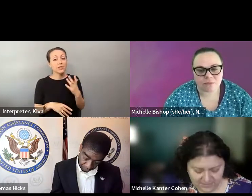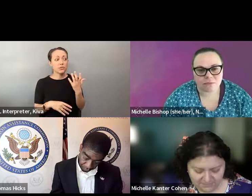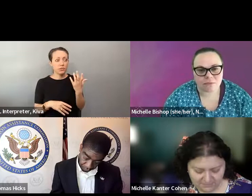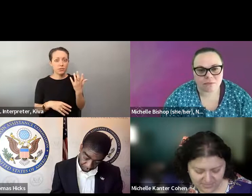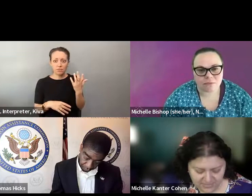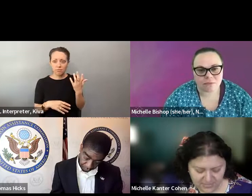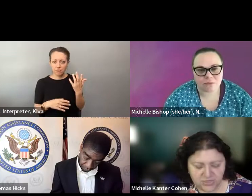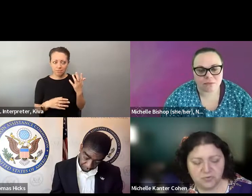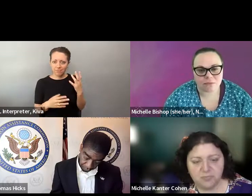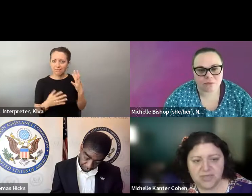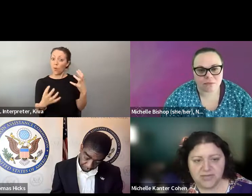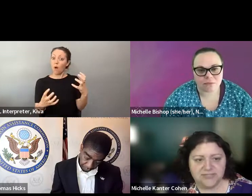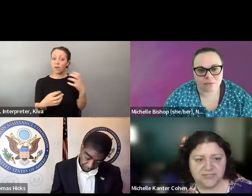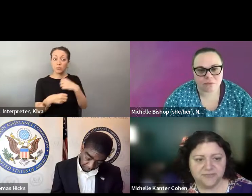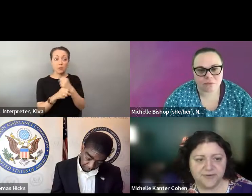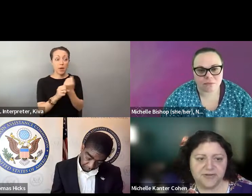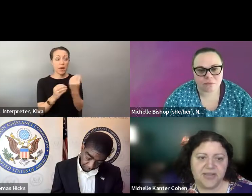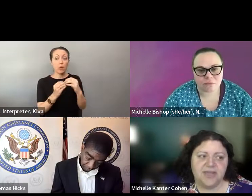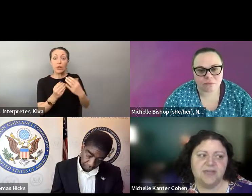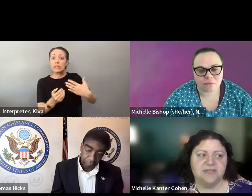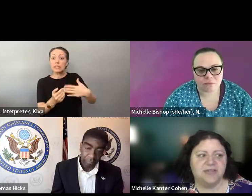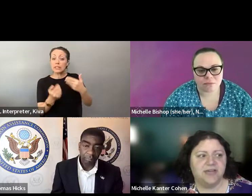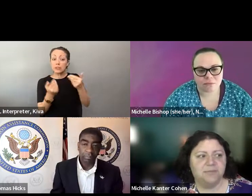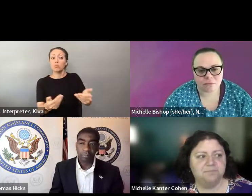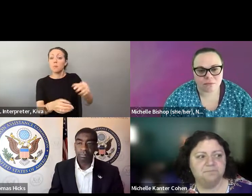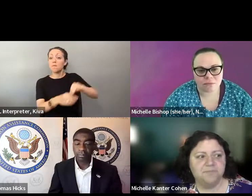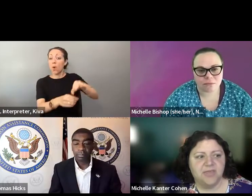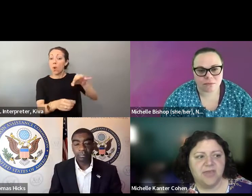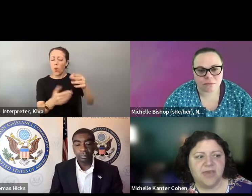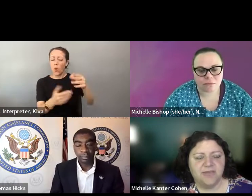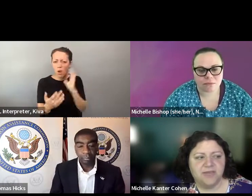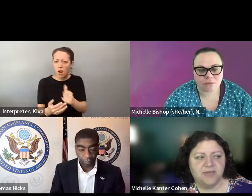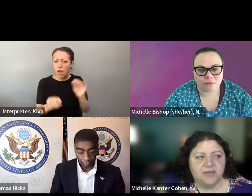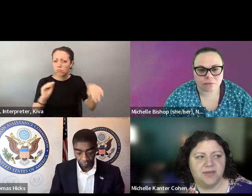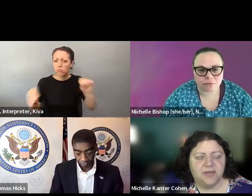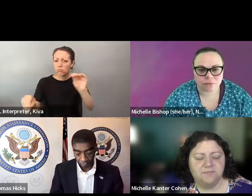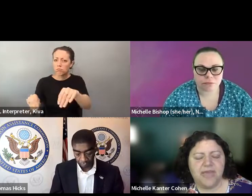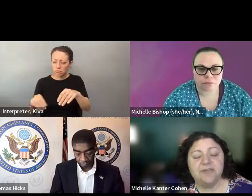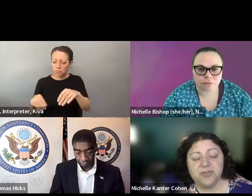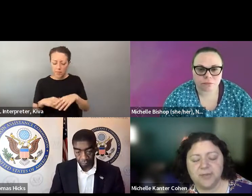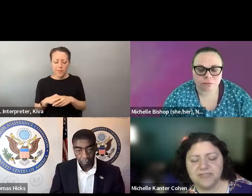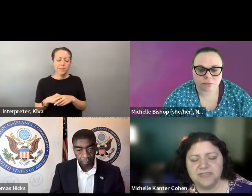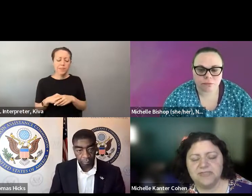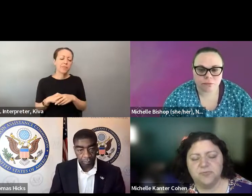these changes because the supervisors, I think, really want to serve their voters and make it, you know, make it